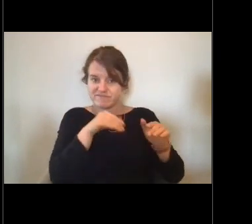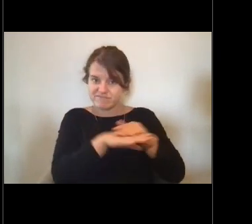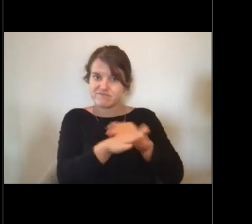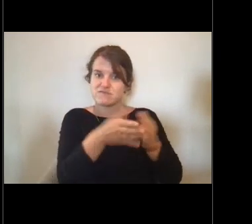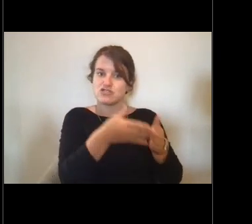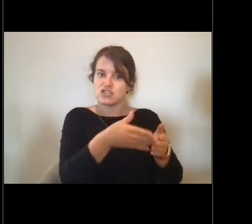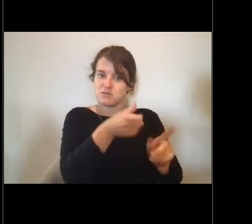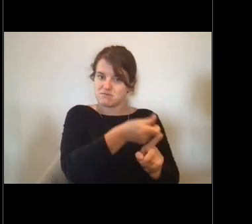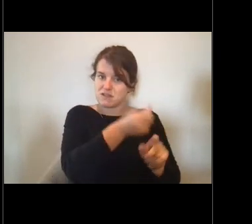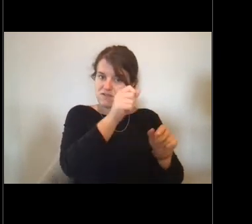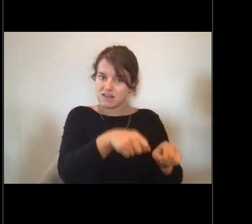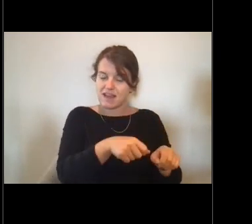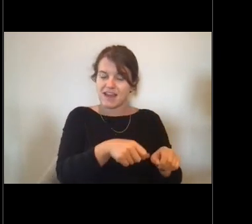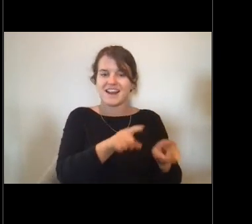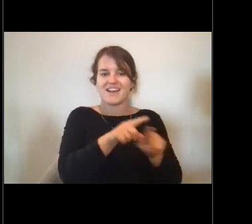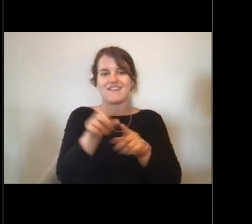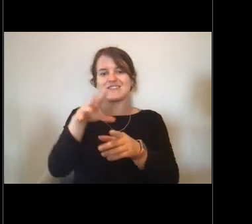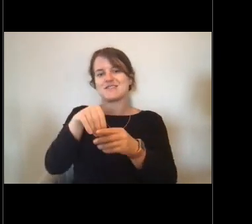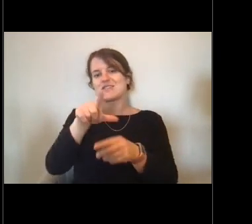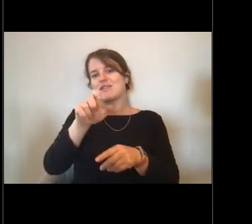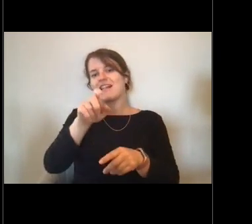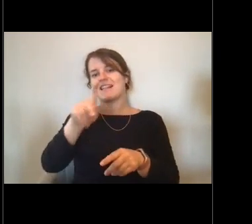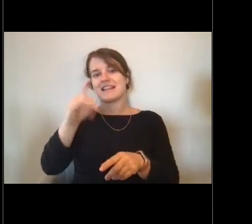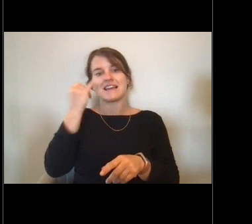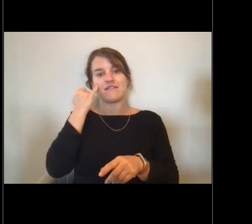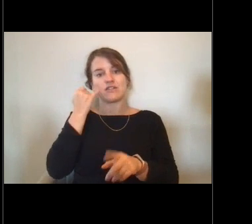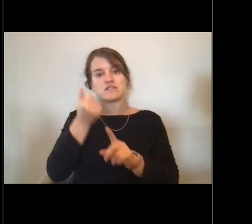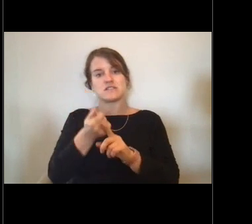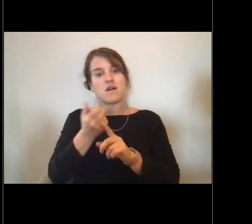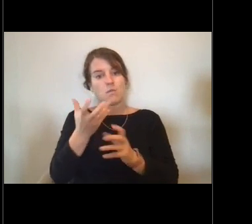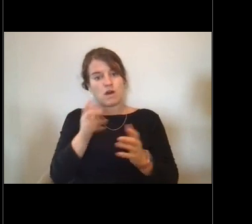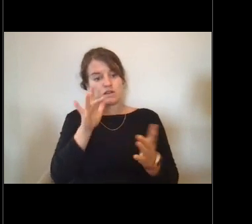and it's going to be on the NOAA Live website as well if you want any more information